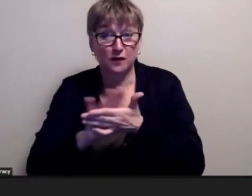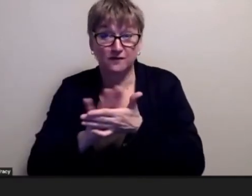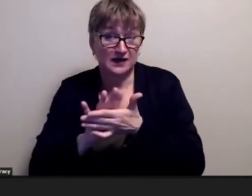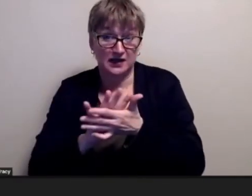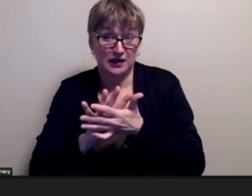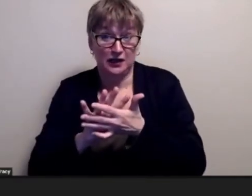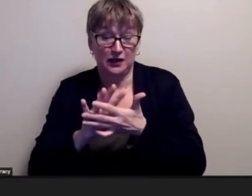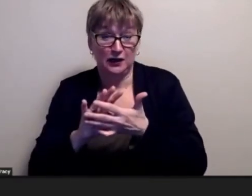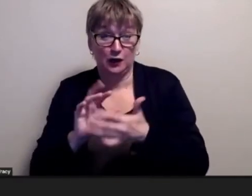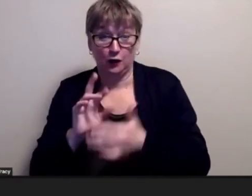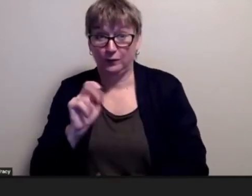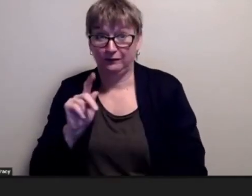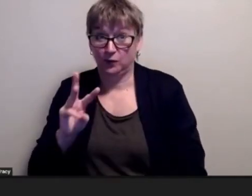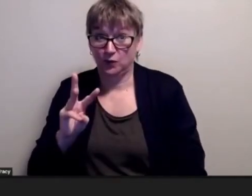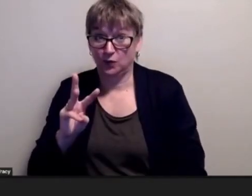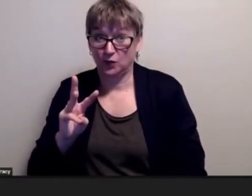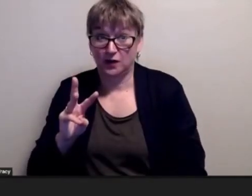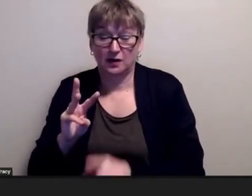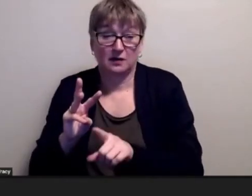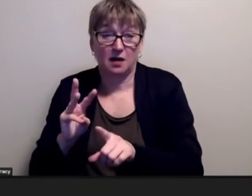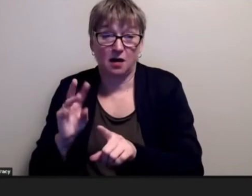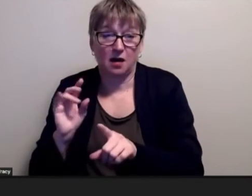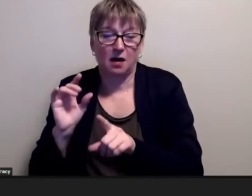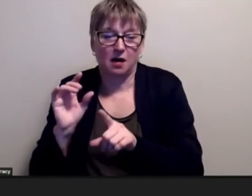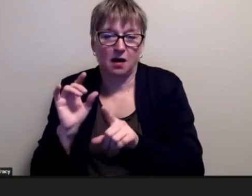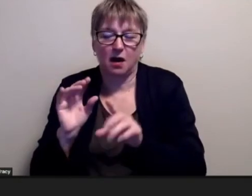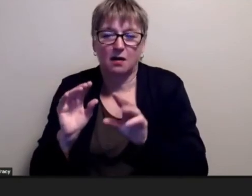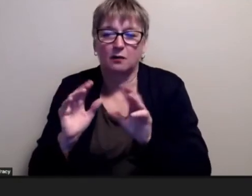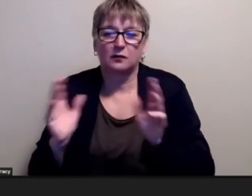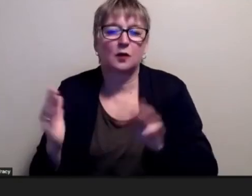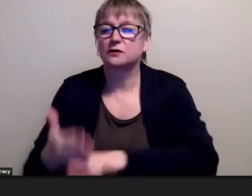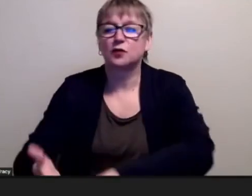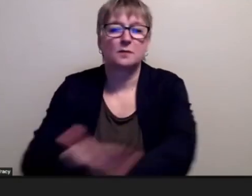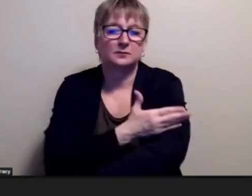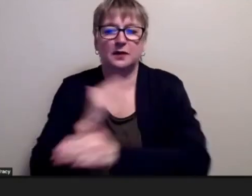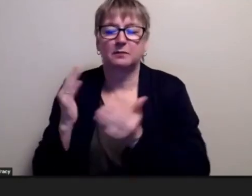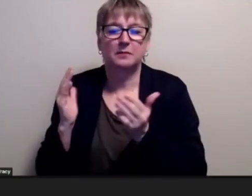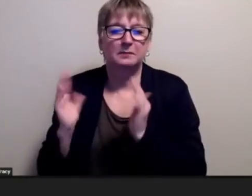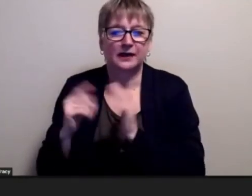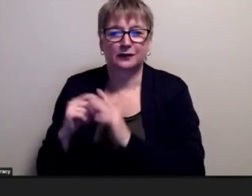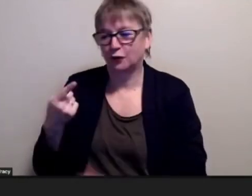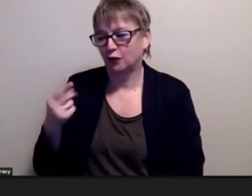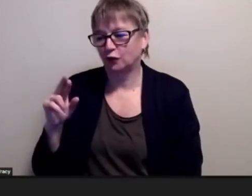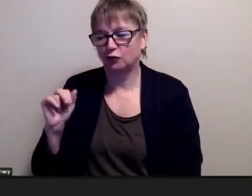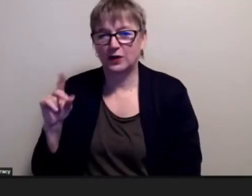you produce in grade 9 but that's pretty obvious but you've honed that crap you have been able to